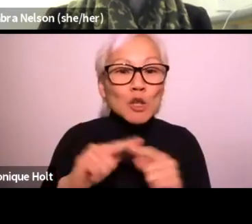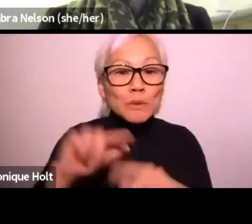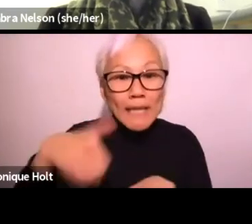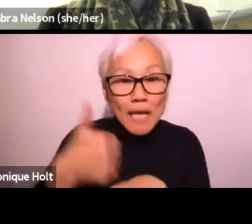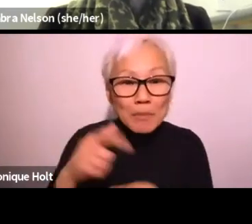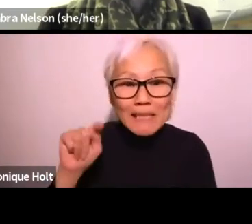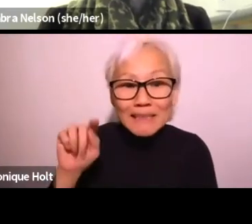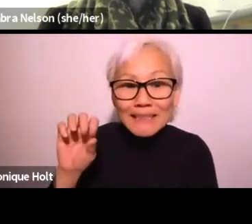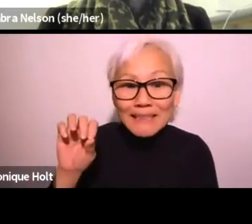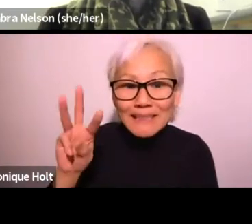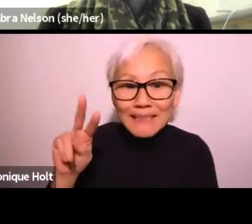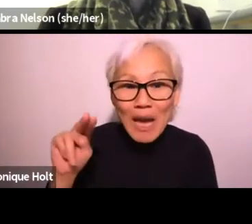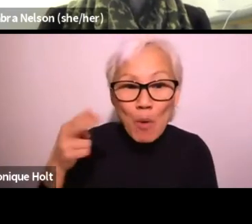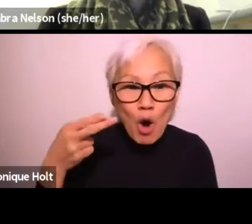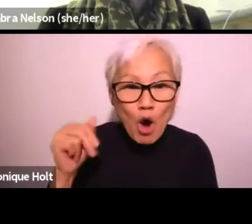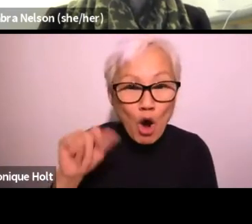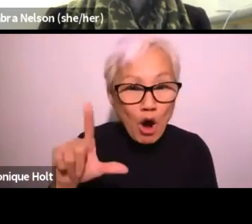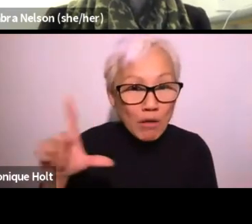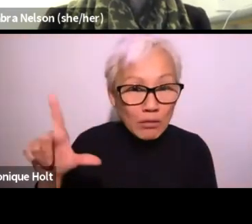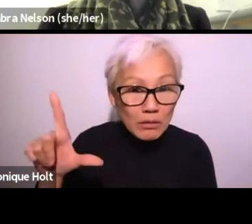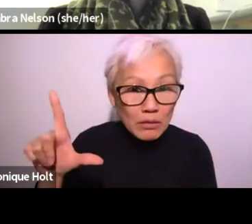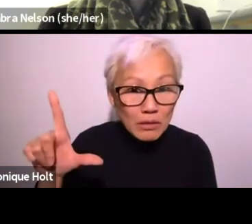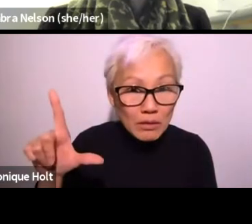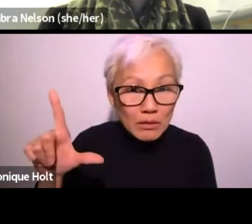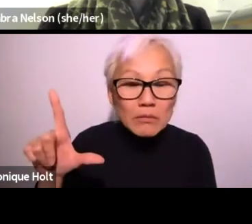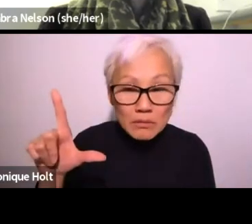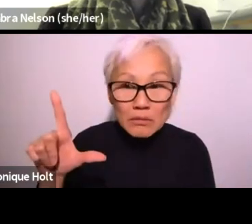but I was trying to set up a town hall